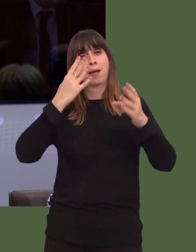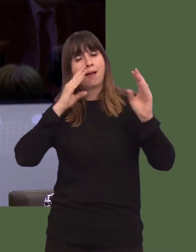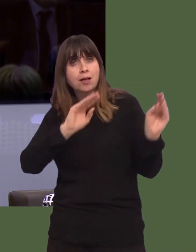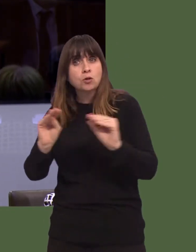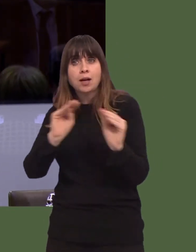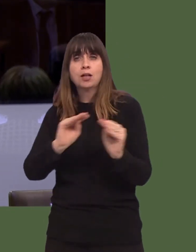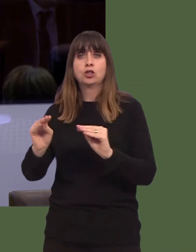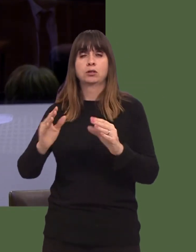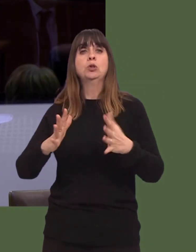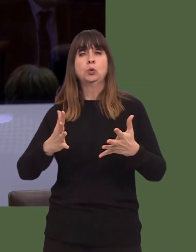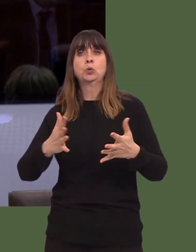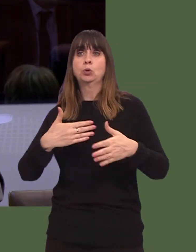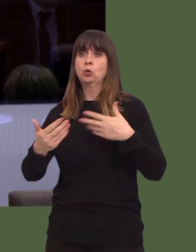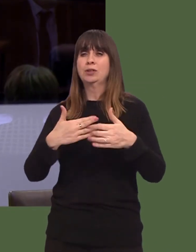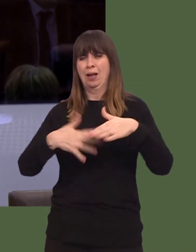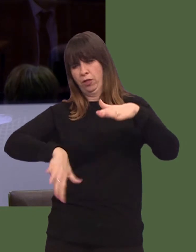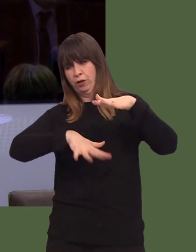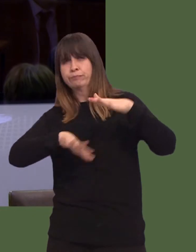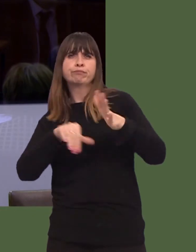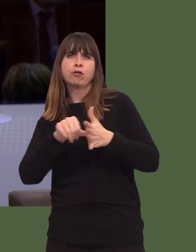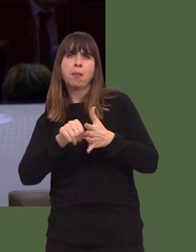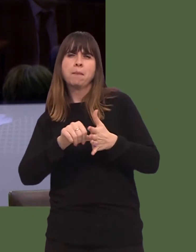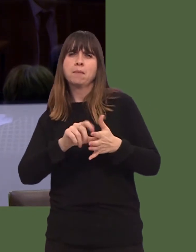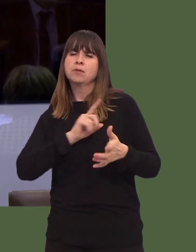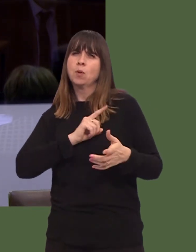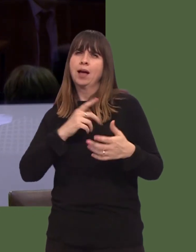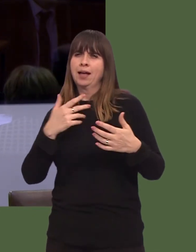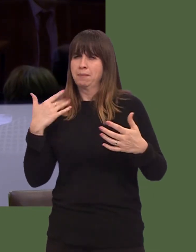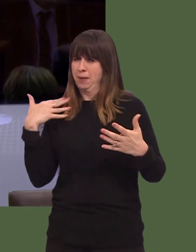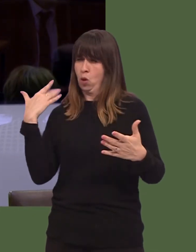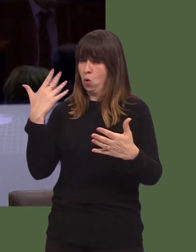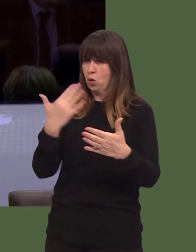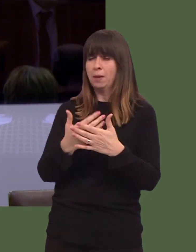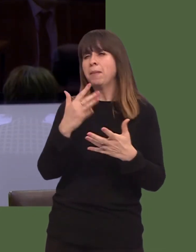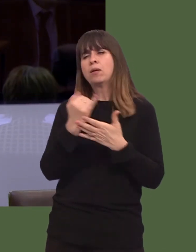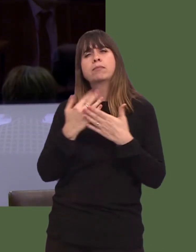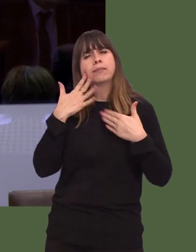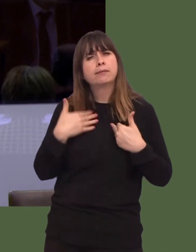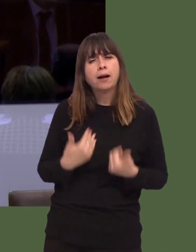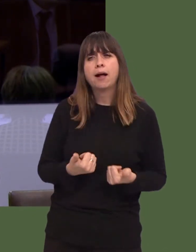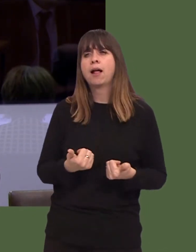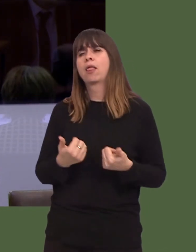the underlying issues of long-term rough sleepers, such as poor mental health or substance abuse.